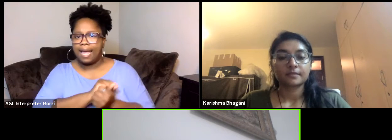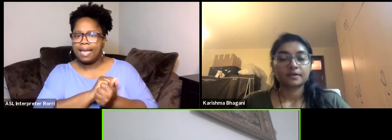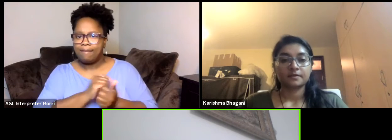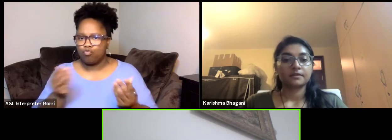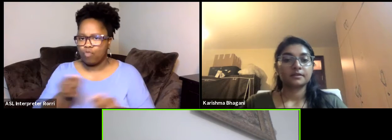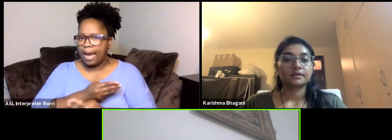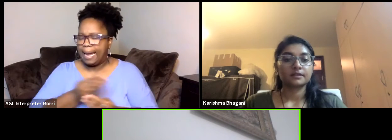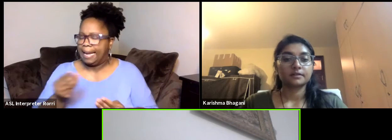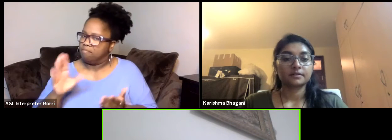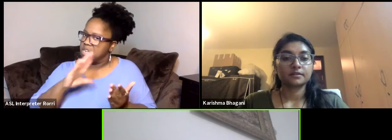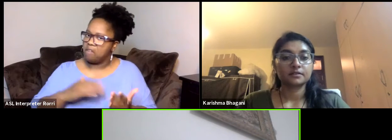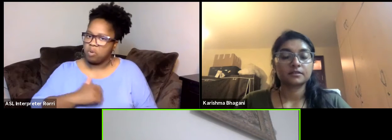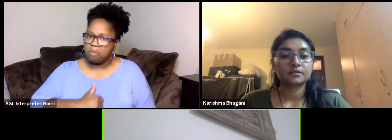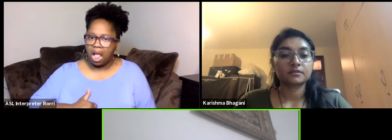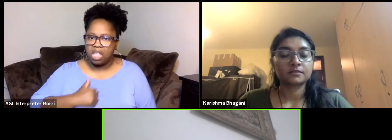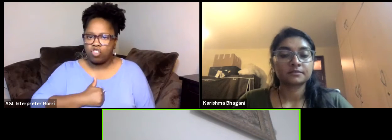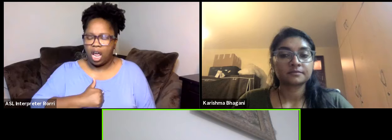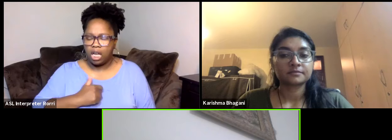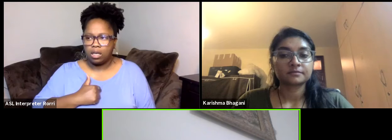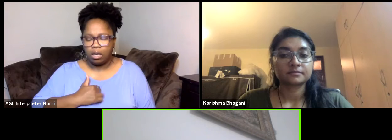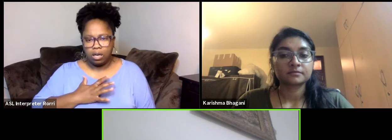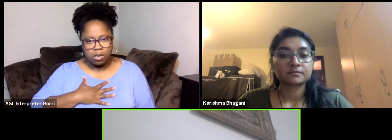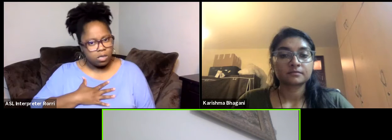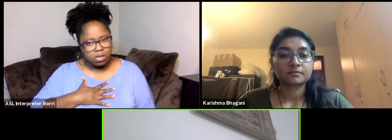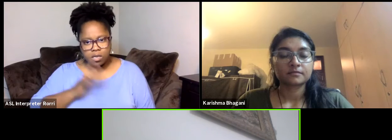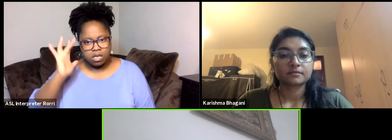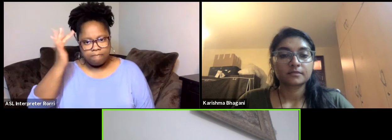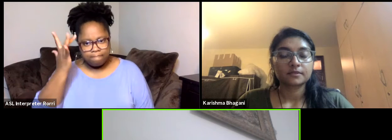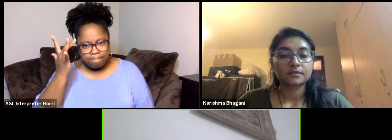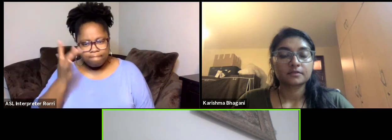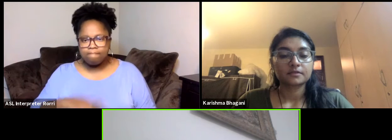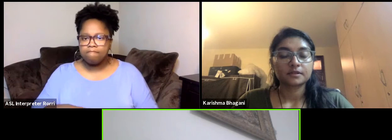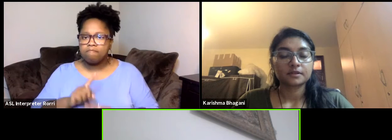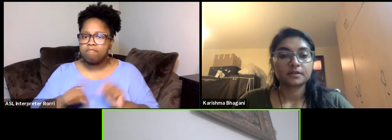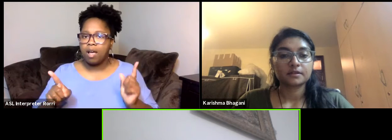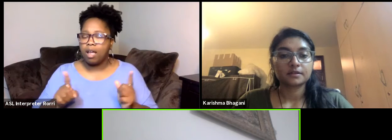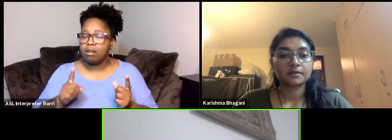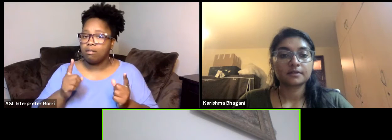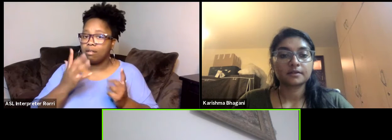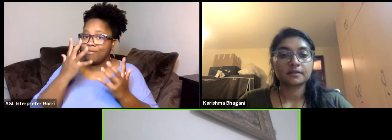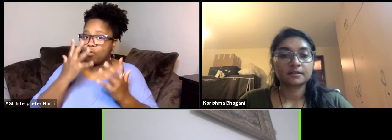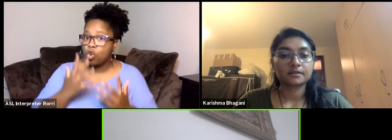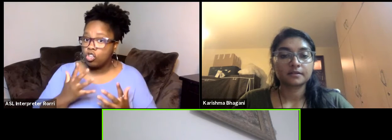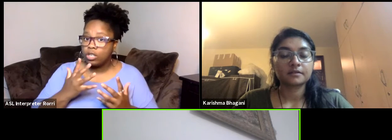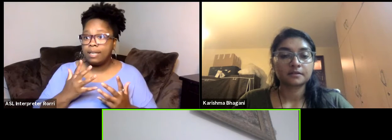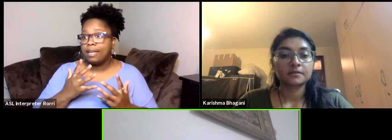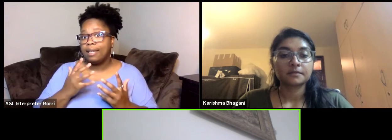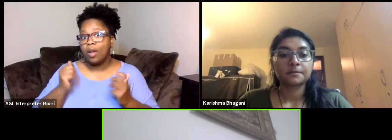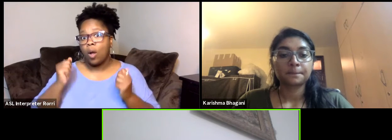but unfortunately not all the interests in the MENA region are with this mindset.